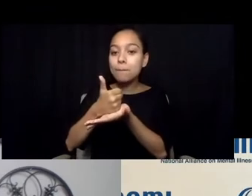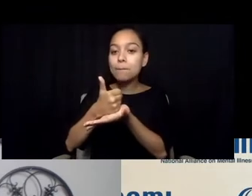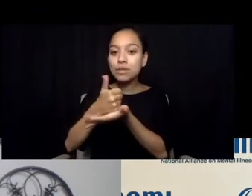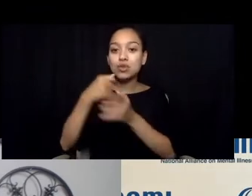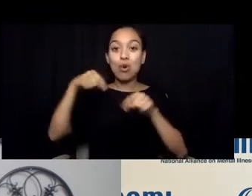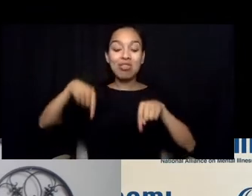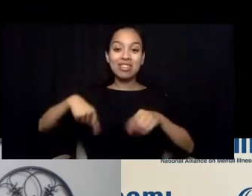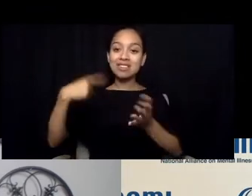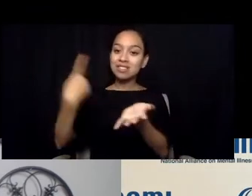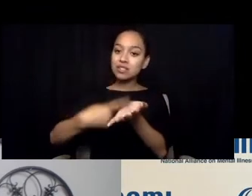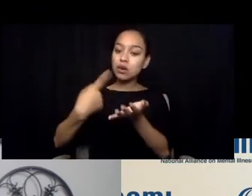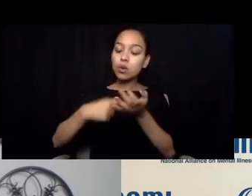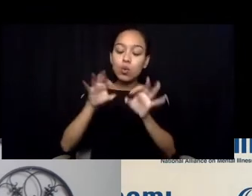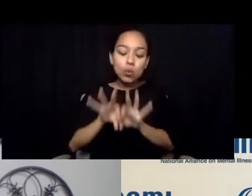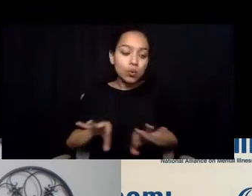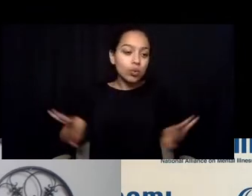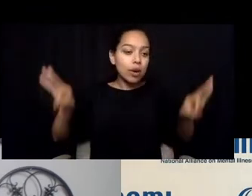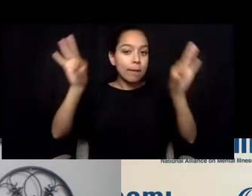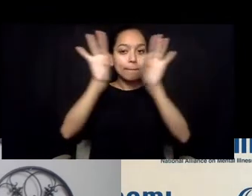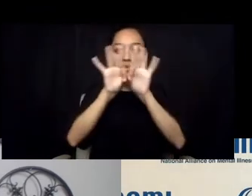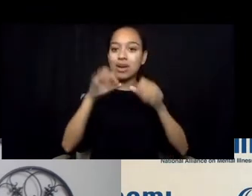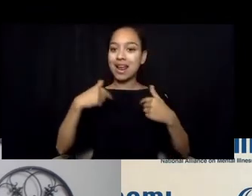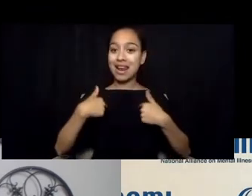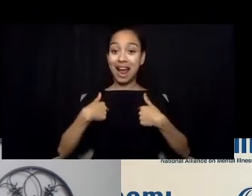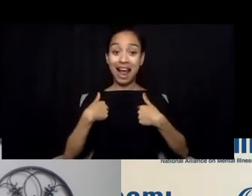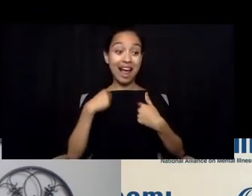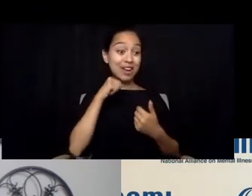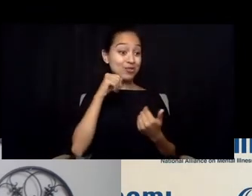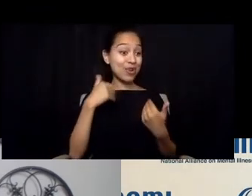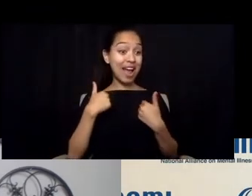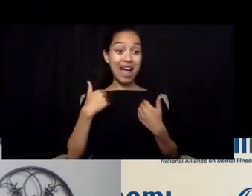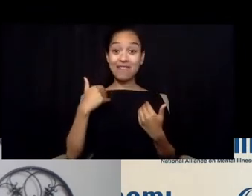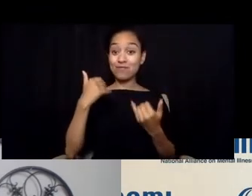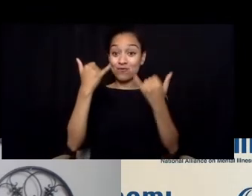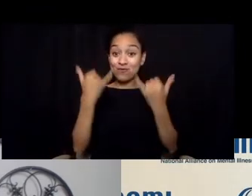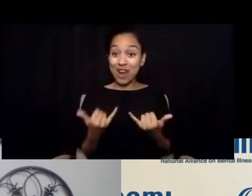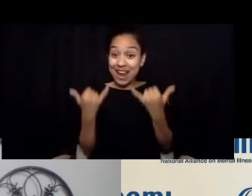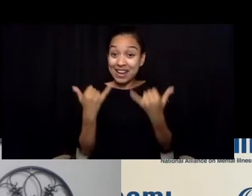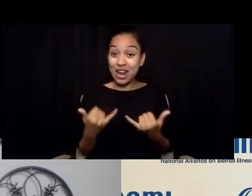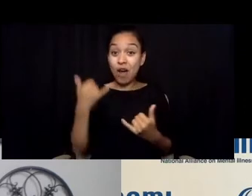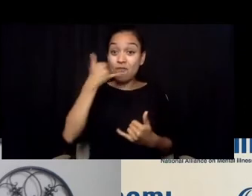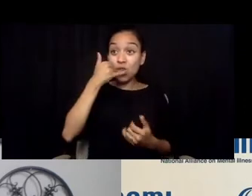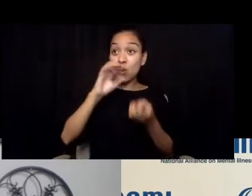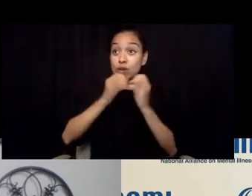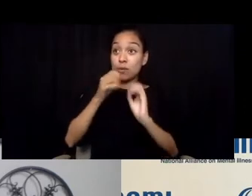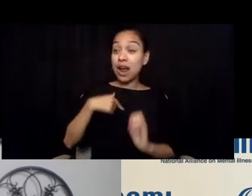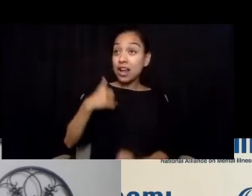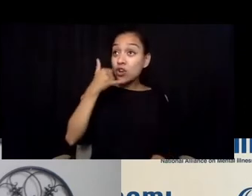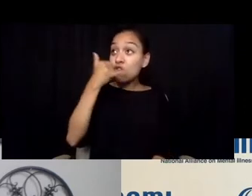And I do not have a number that I can call, and I think it's going to be some time in development,